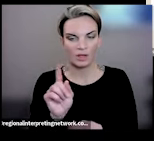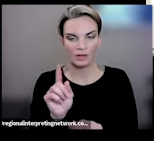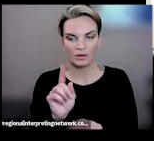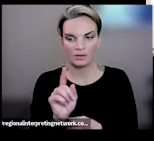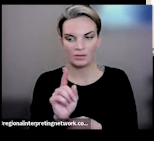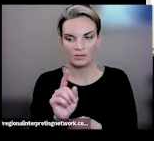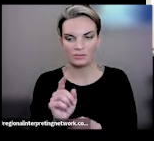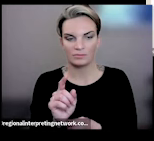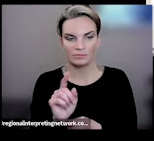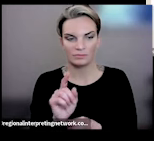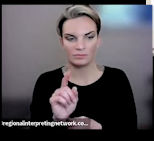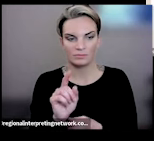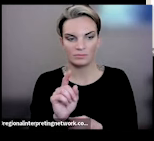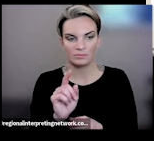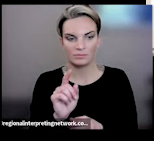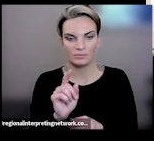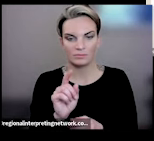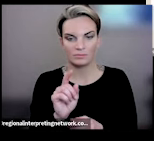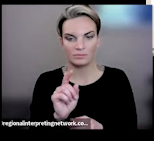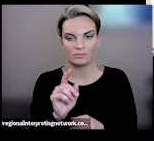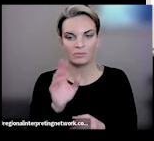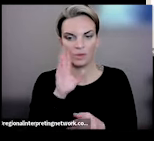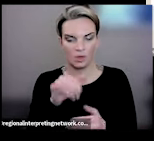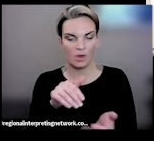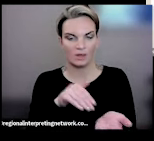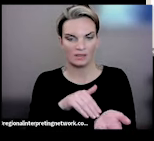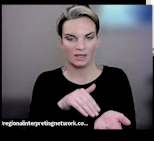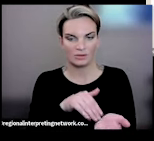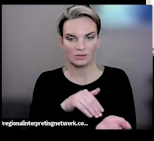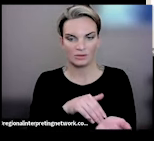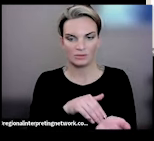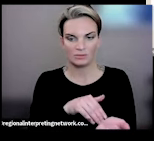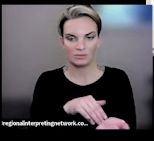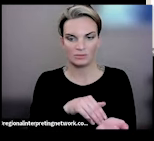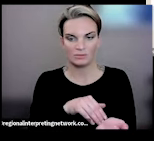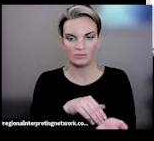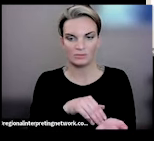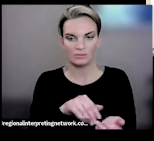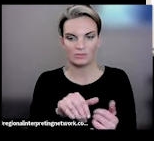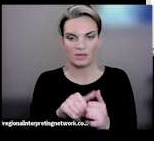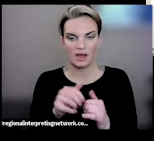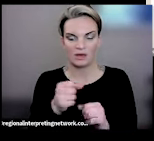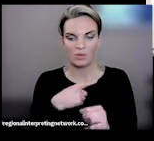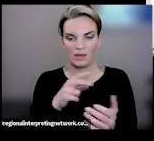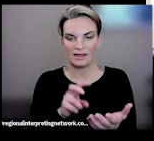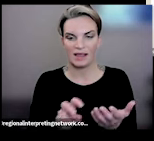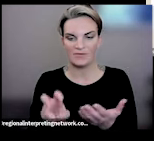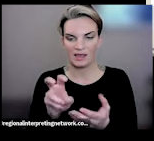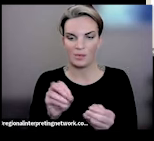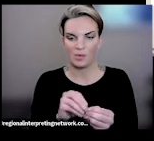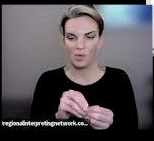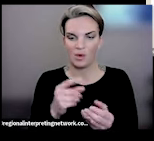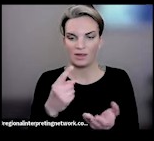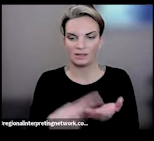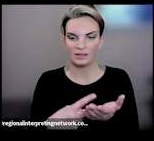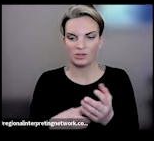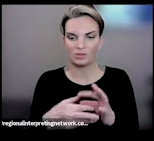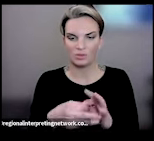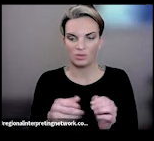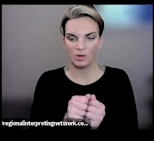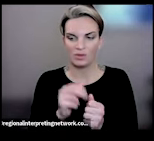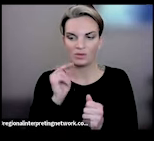their medical providers, how can we navigate discussions about nutrition while being